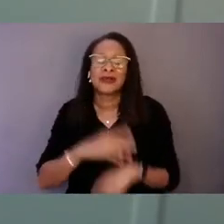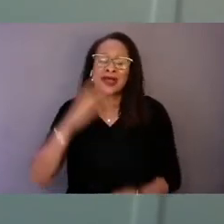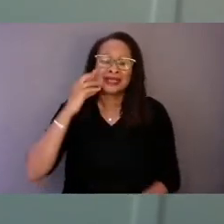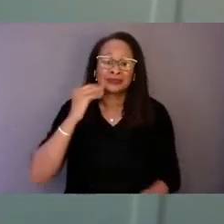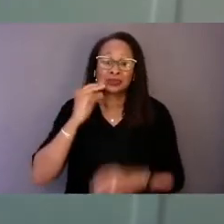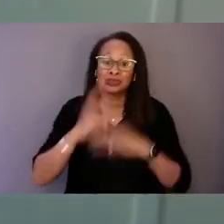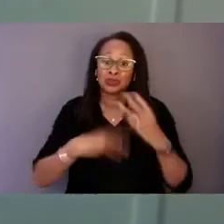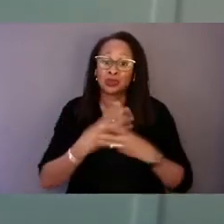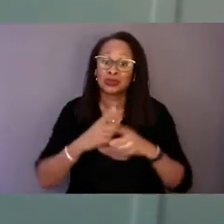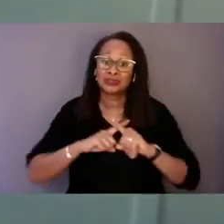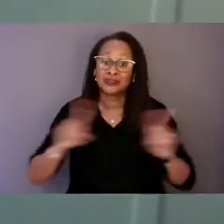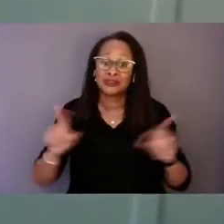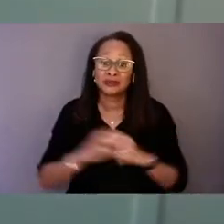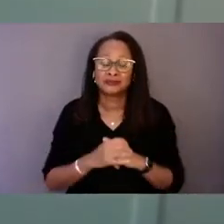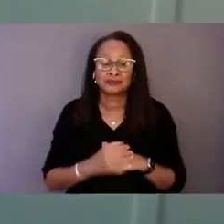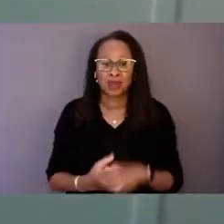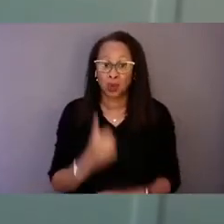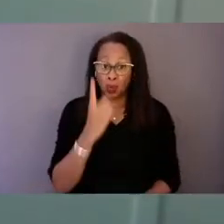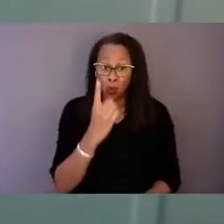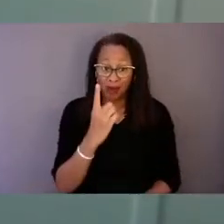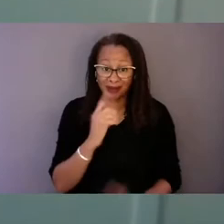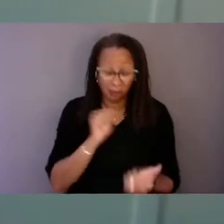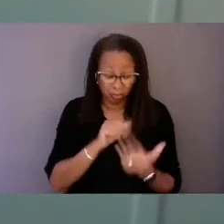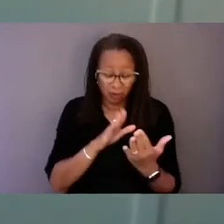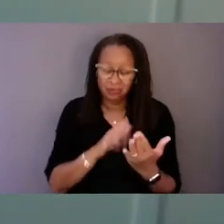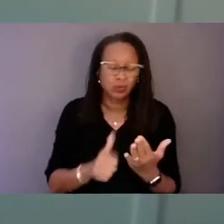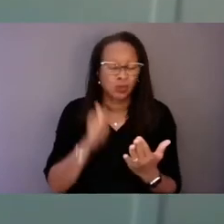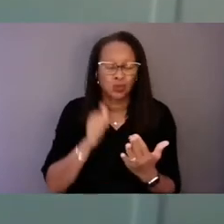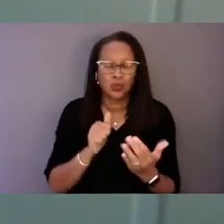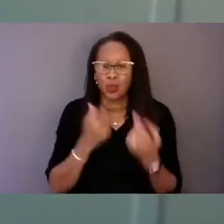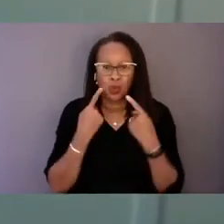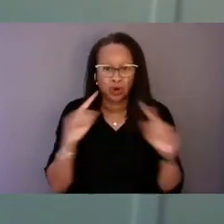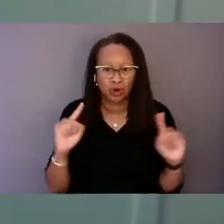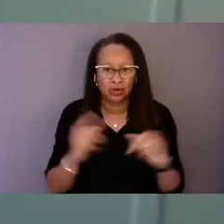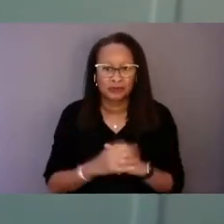One single approach won't work. Having access to essential personnel